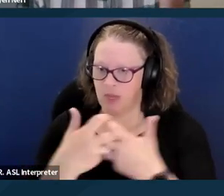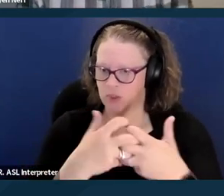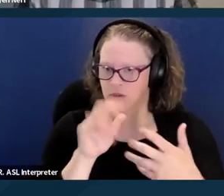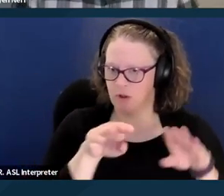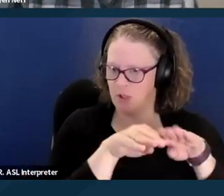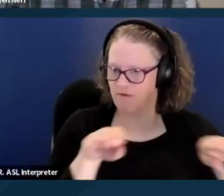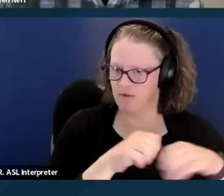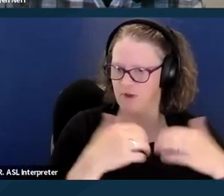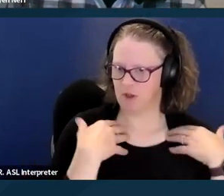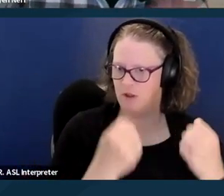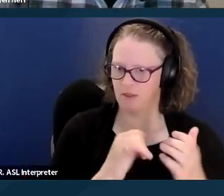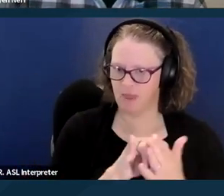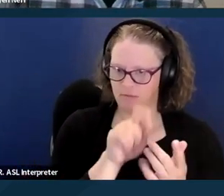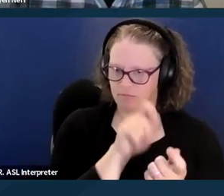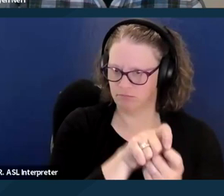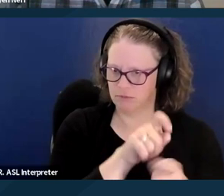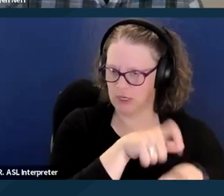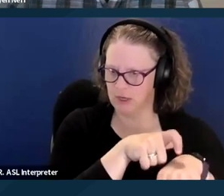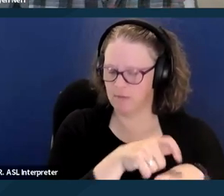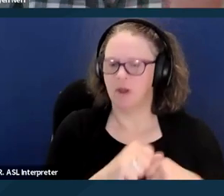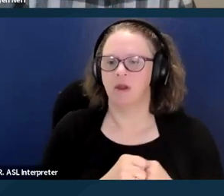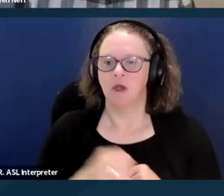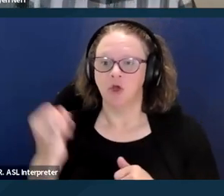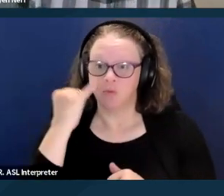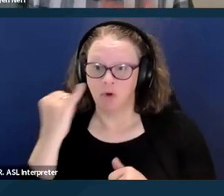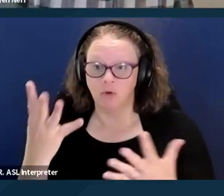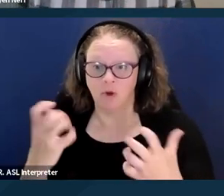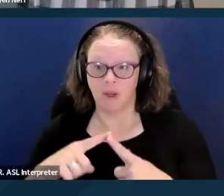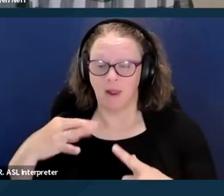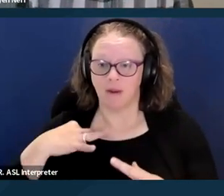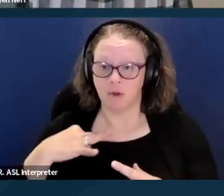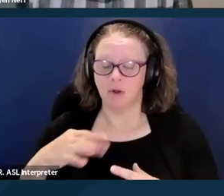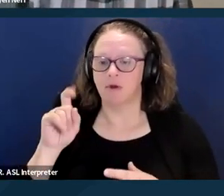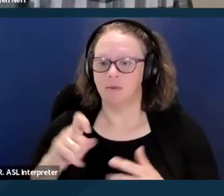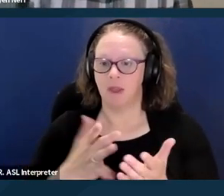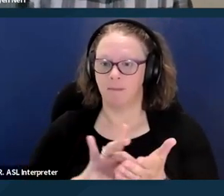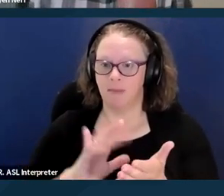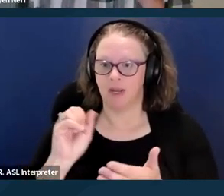To be eligible for this program, again, you have to be Medi-Cal recipient at a nursing facility level of care.